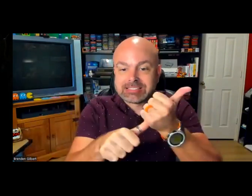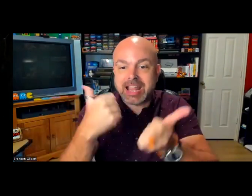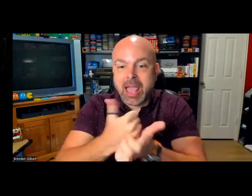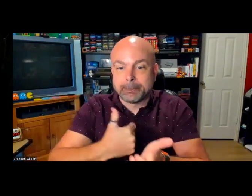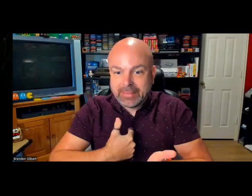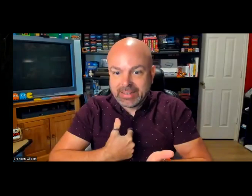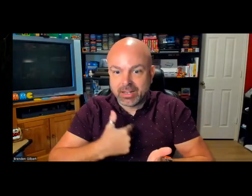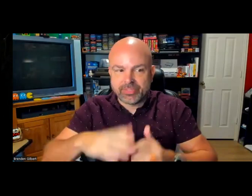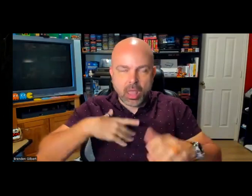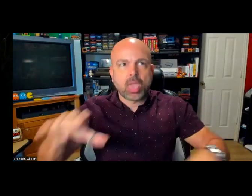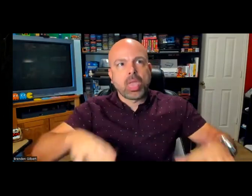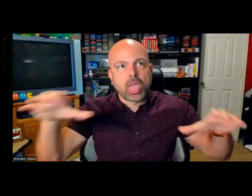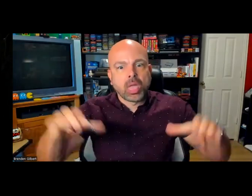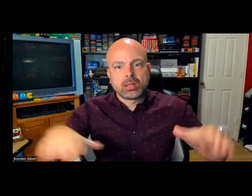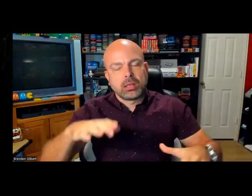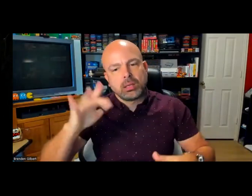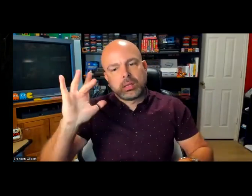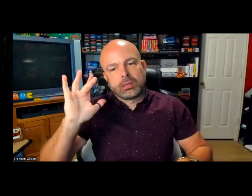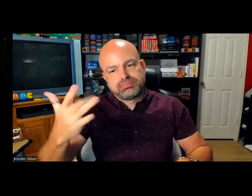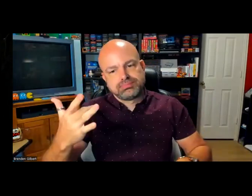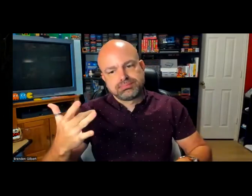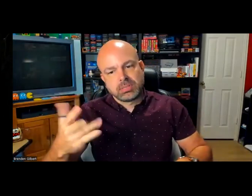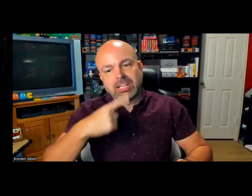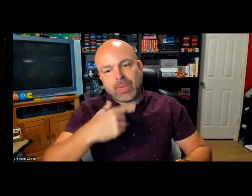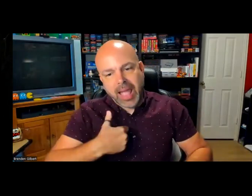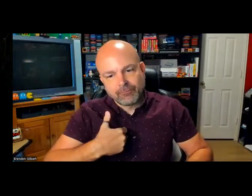I think would be cool to have an AI assistant help me so I wasn't